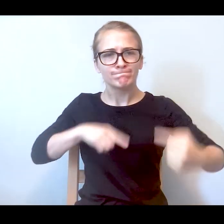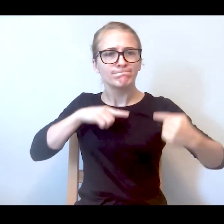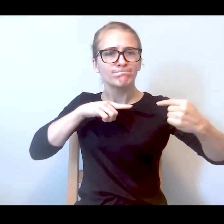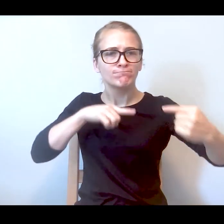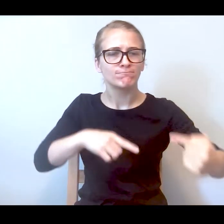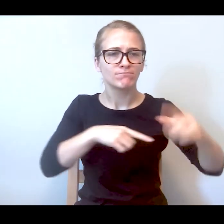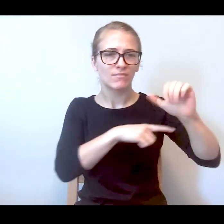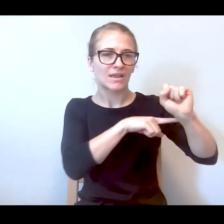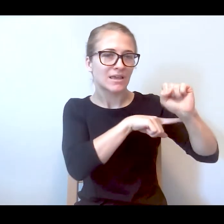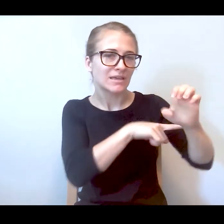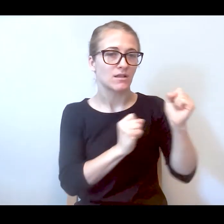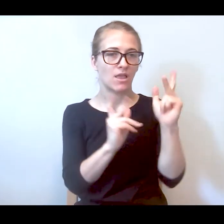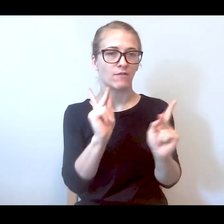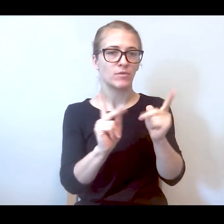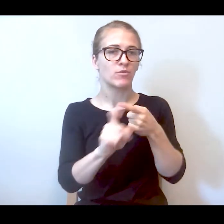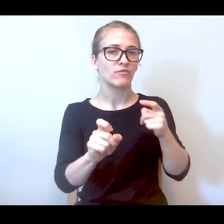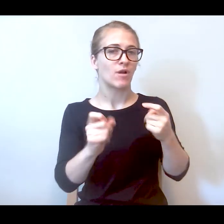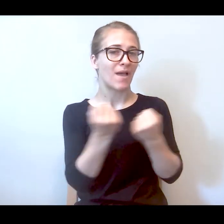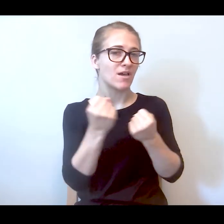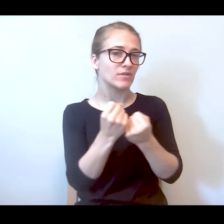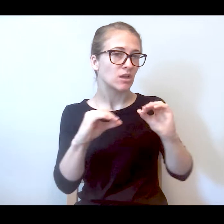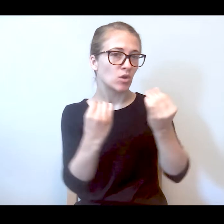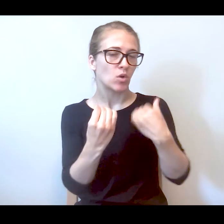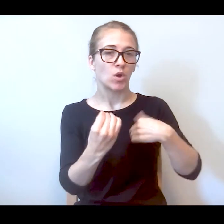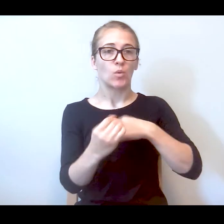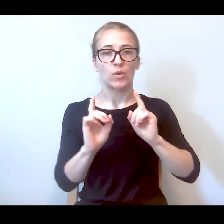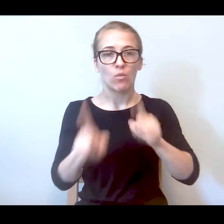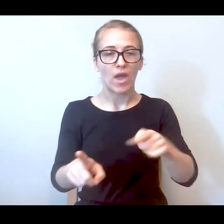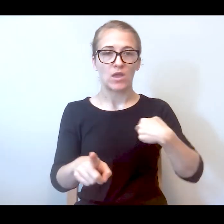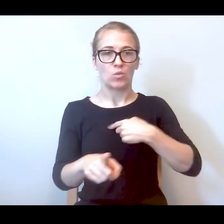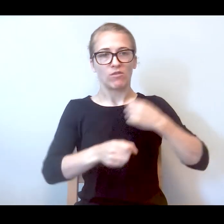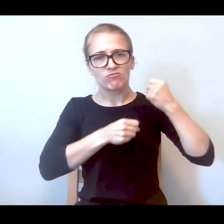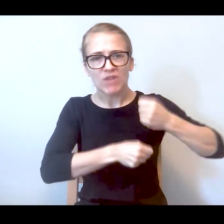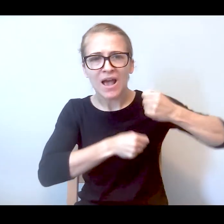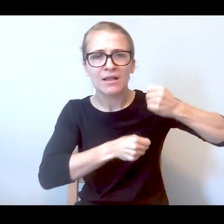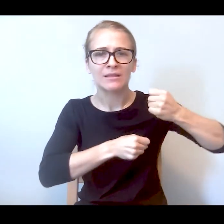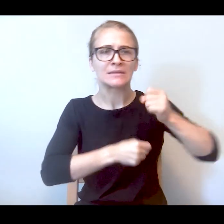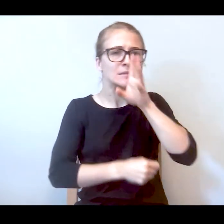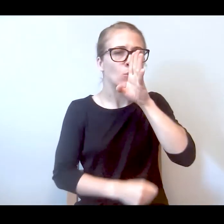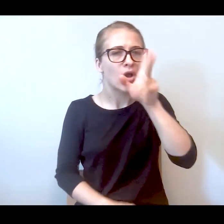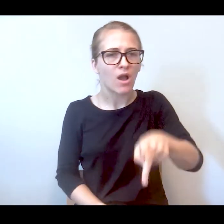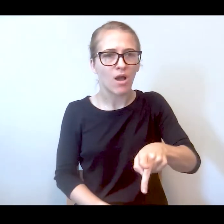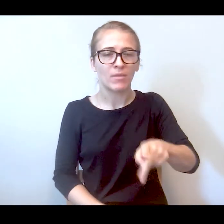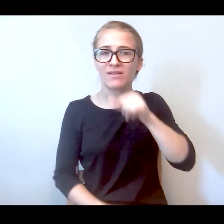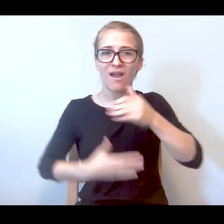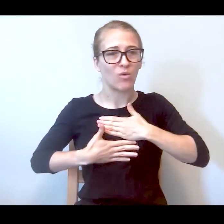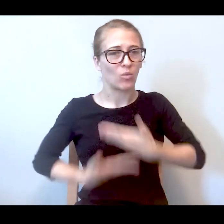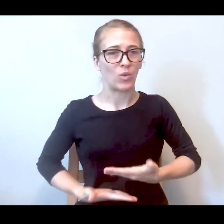the organizations went there, we rallied, and spoke up. They weren't willing to drop it but eventually